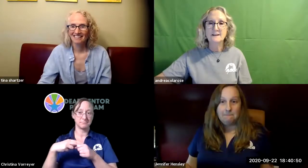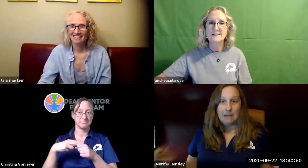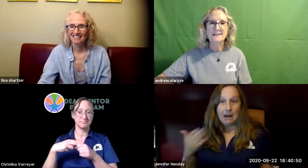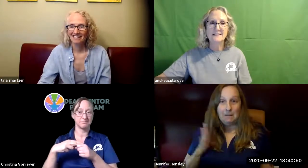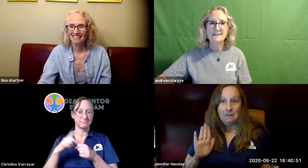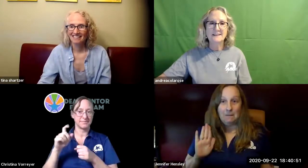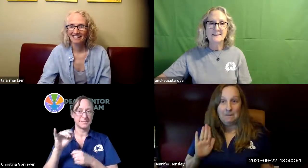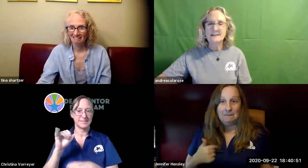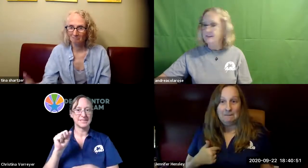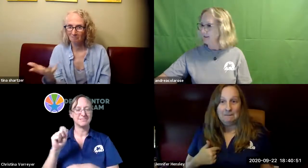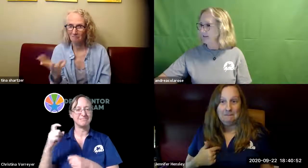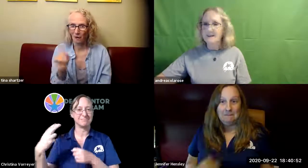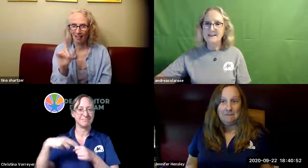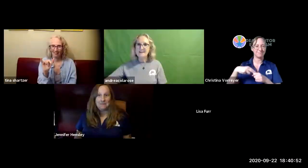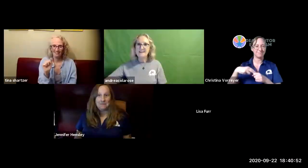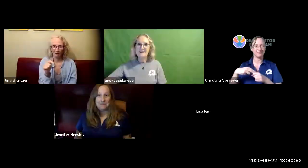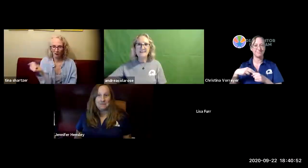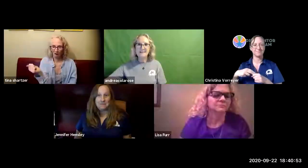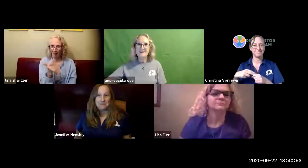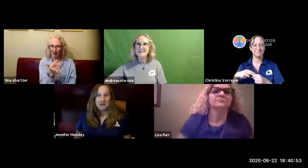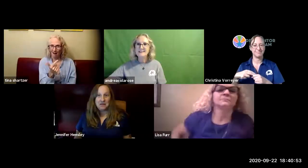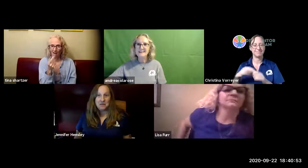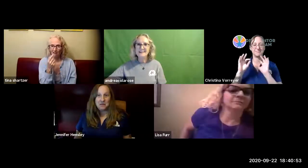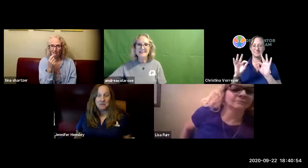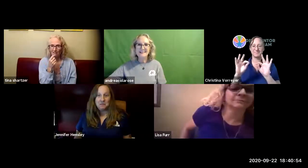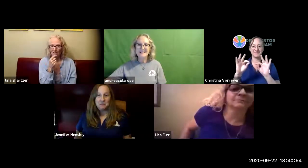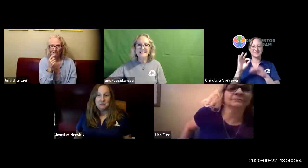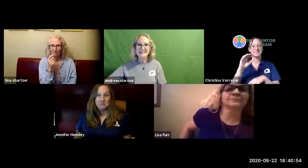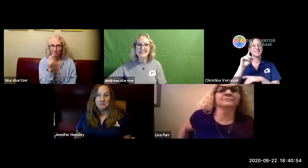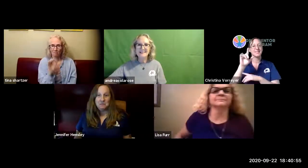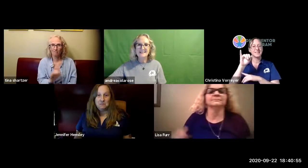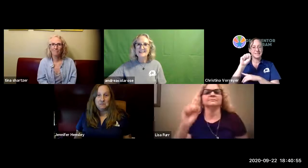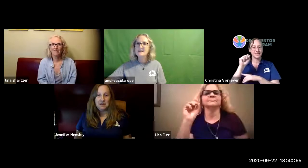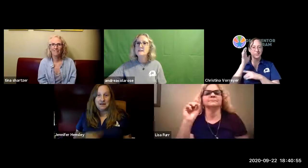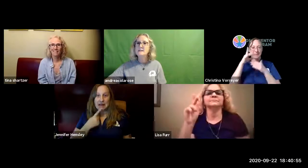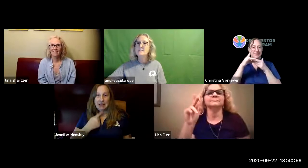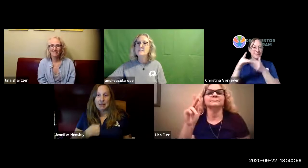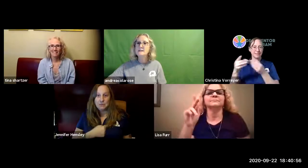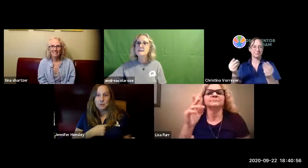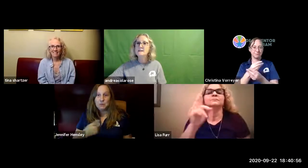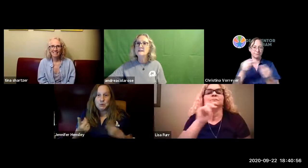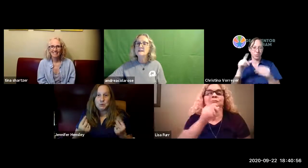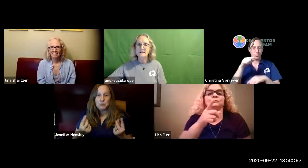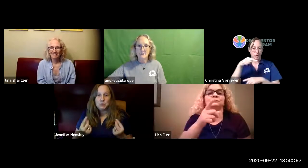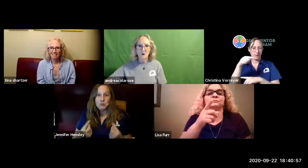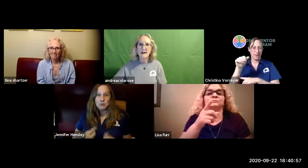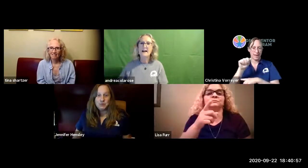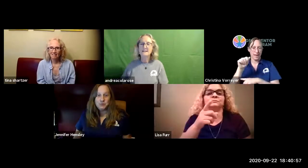this is chrissy um lisa join us